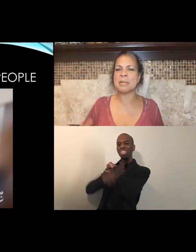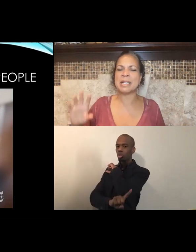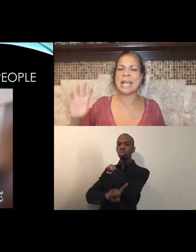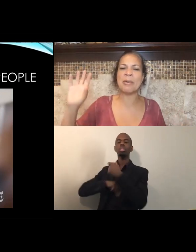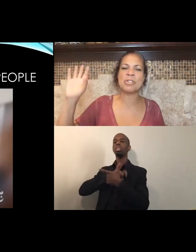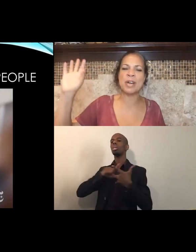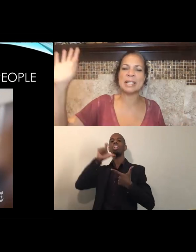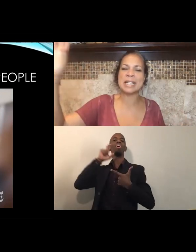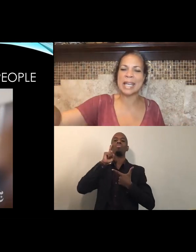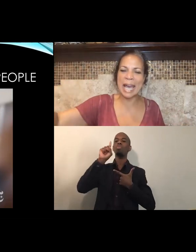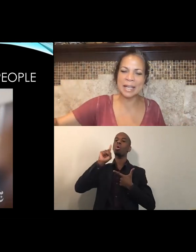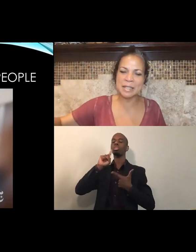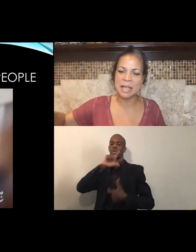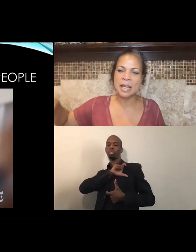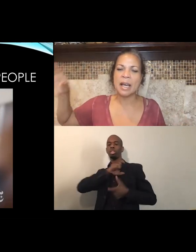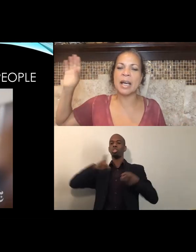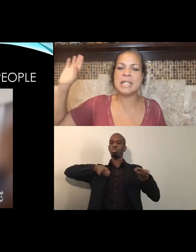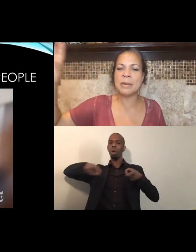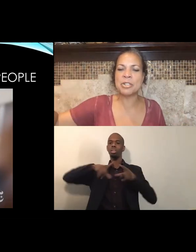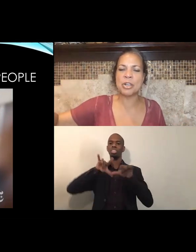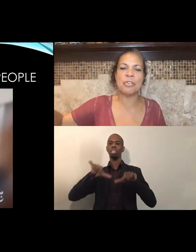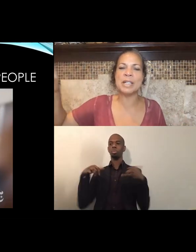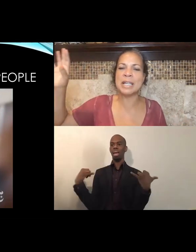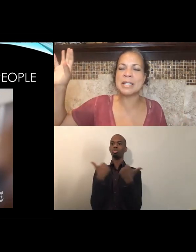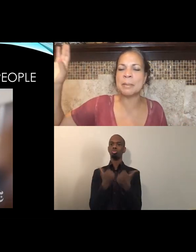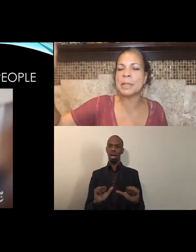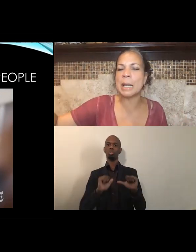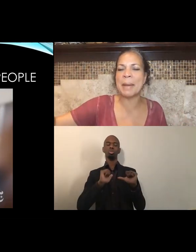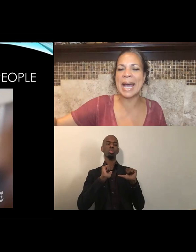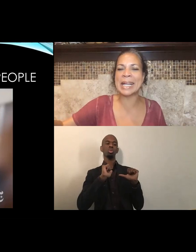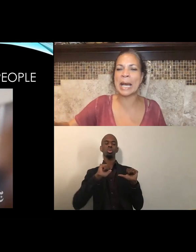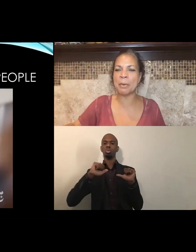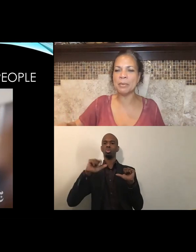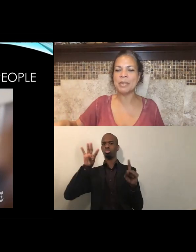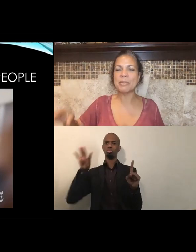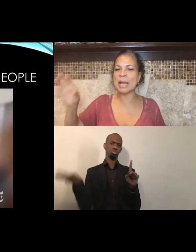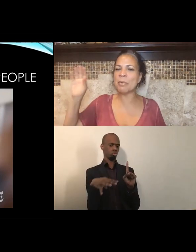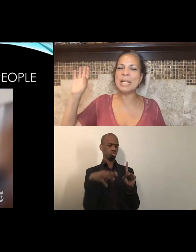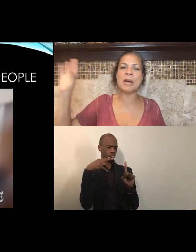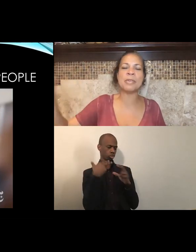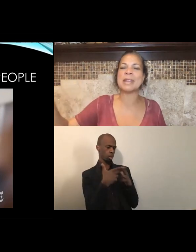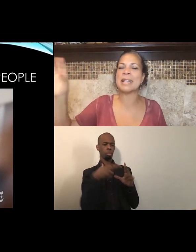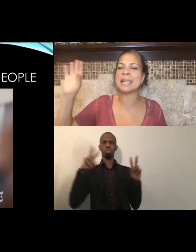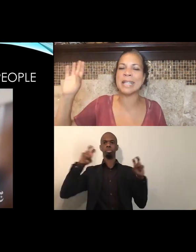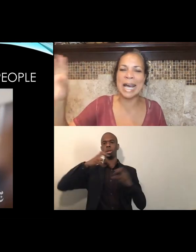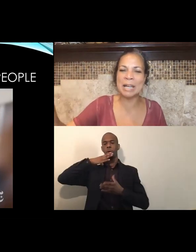that now is trying to cast Derek Chauvin, as simply a bad apple, right. We know that that's a lie.